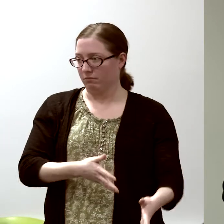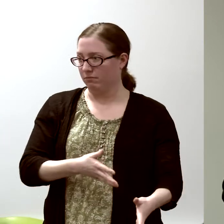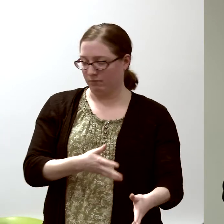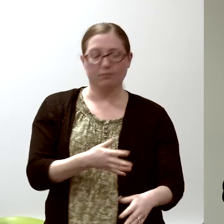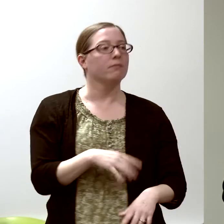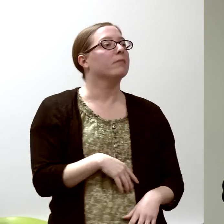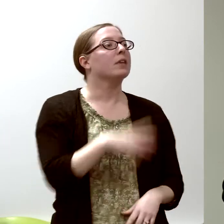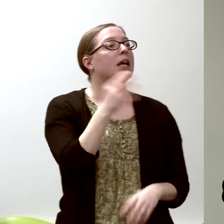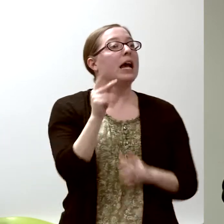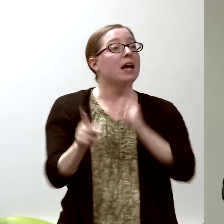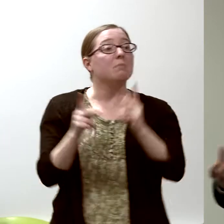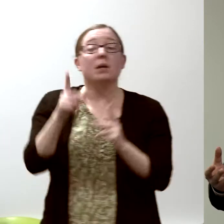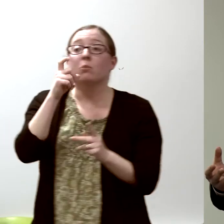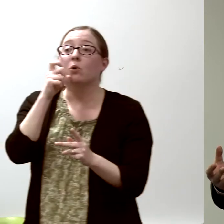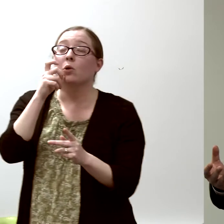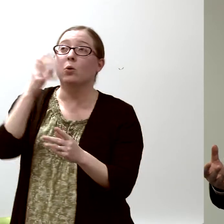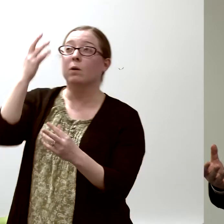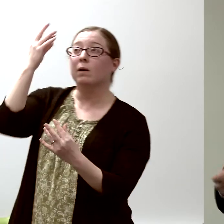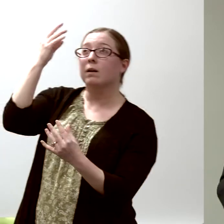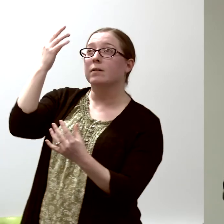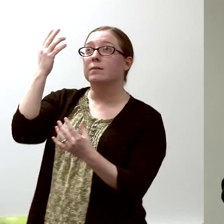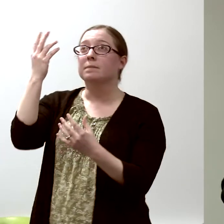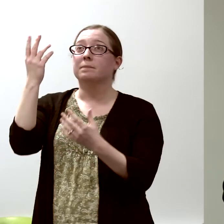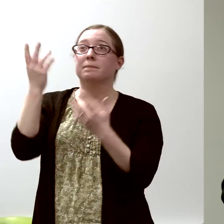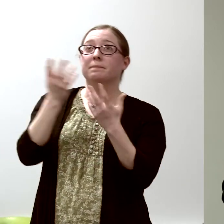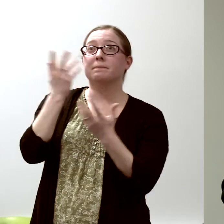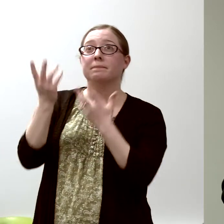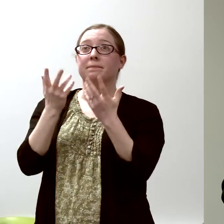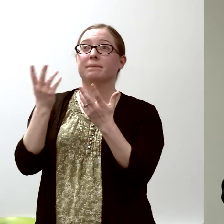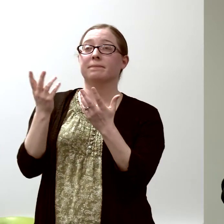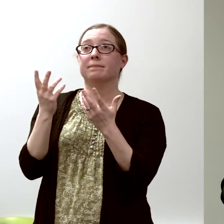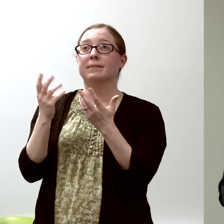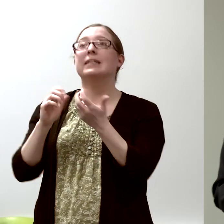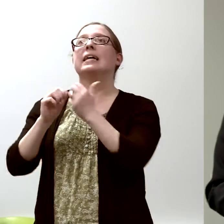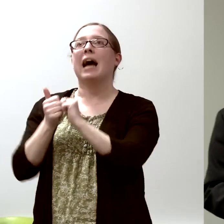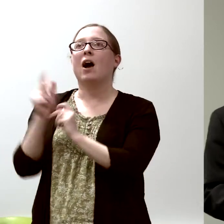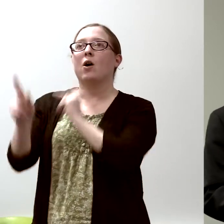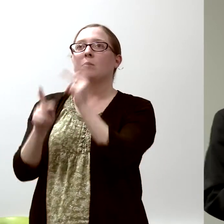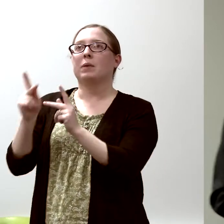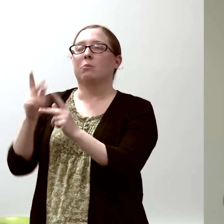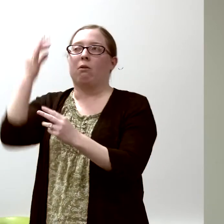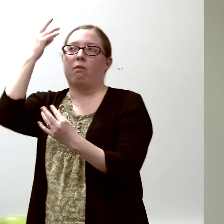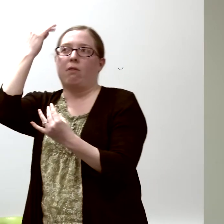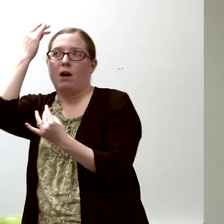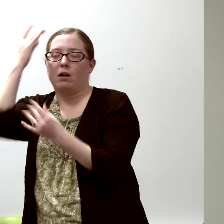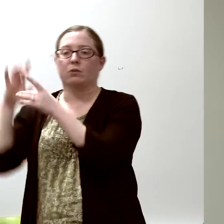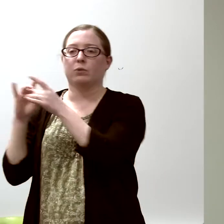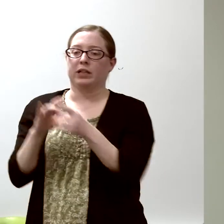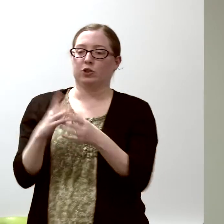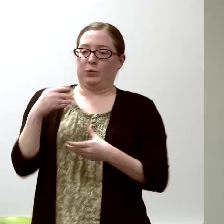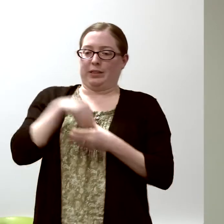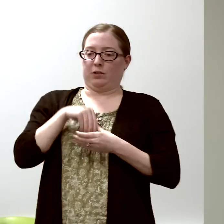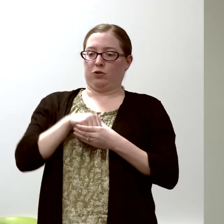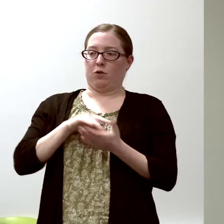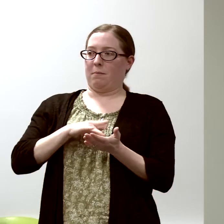that people who did internal medicine used. There was a professor who we would have